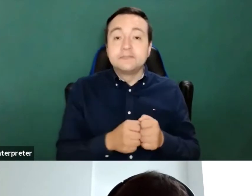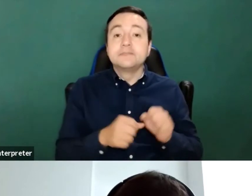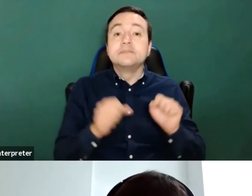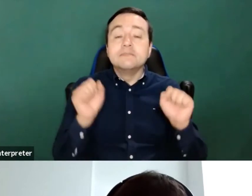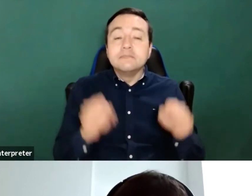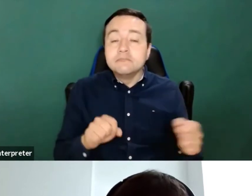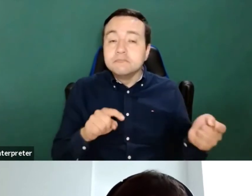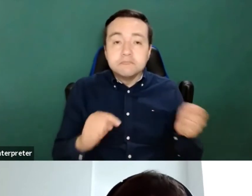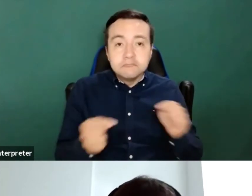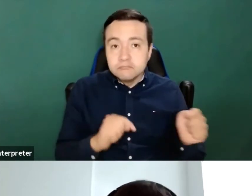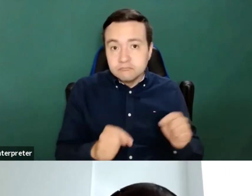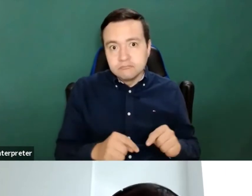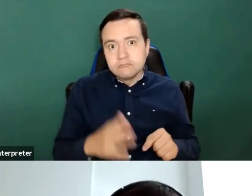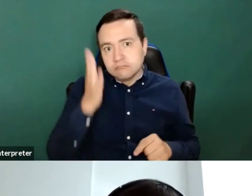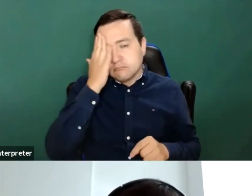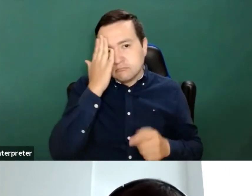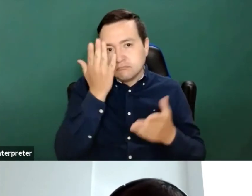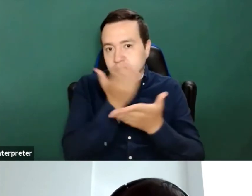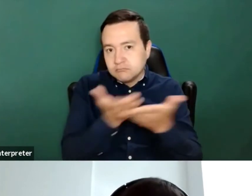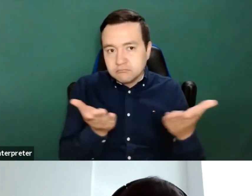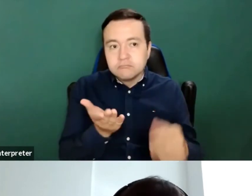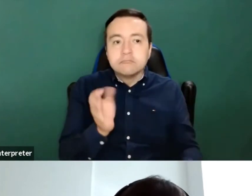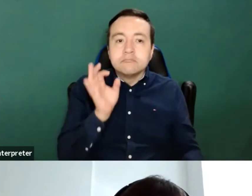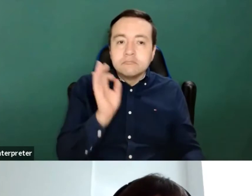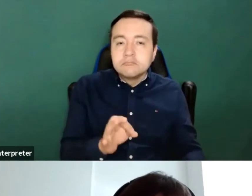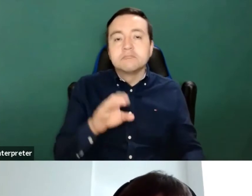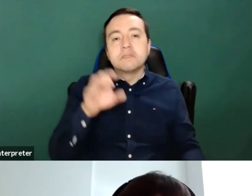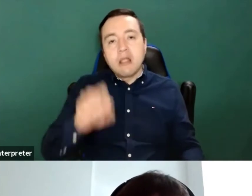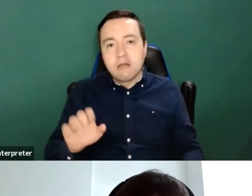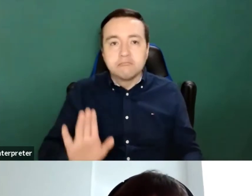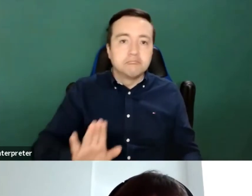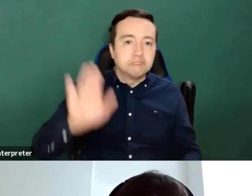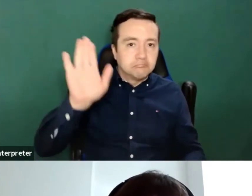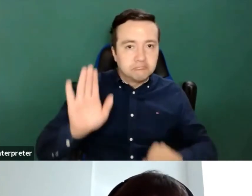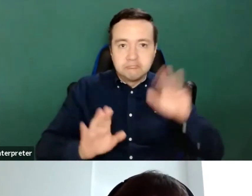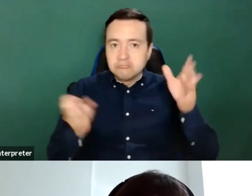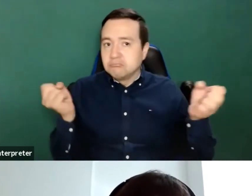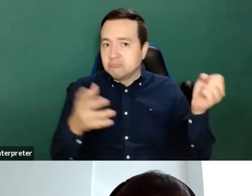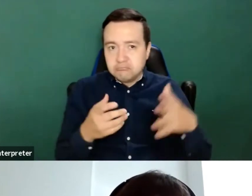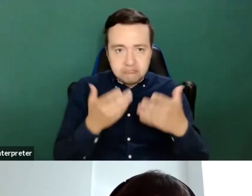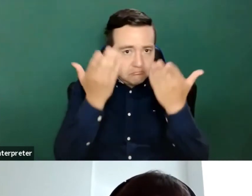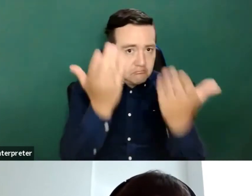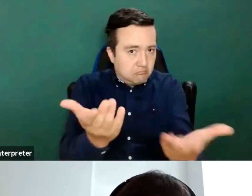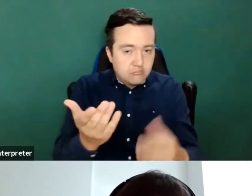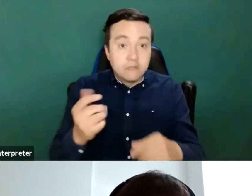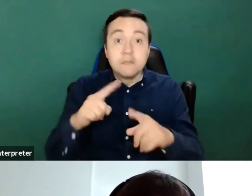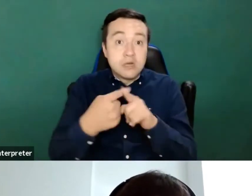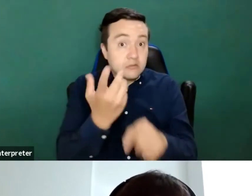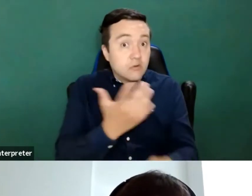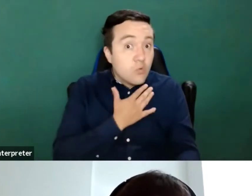But of course you're always welcome also to sending any comments afterwards if we can't just take exactly your question on board here.